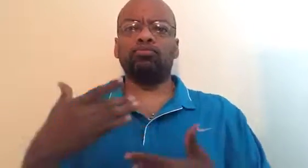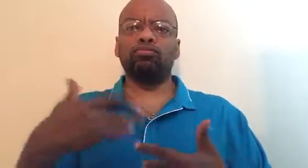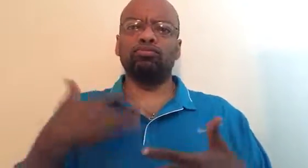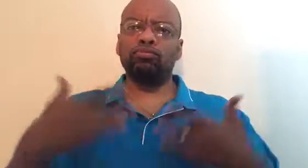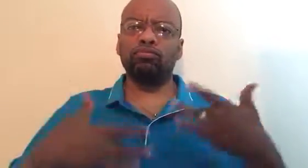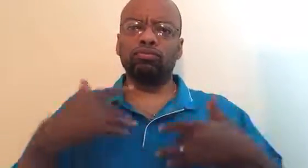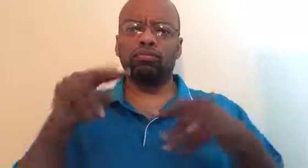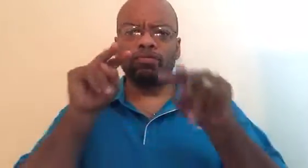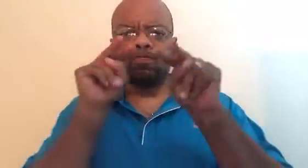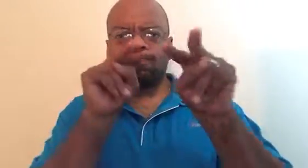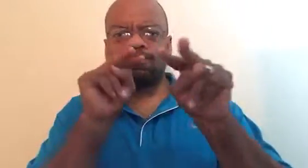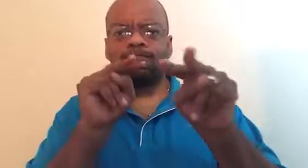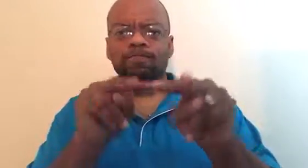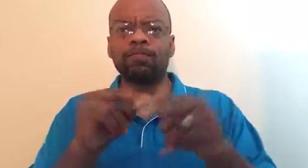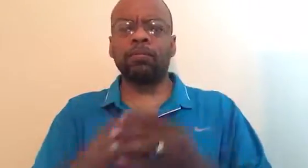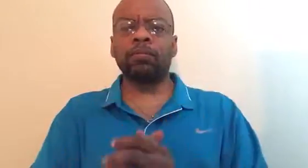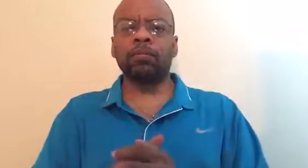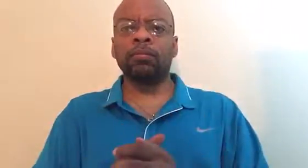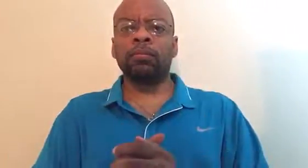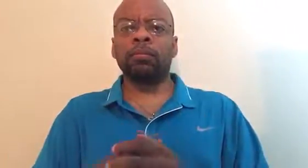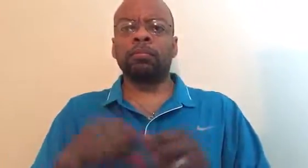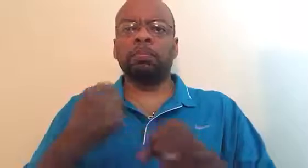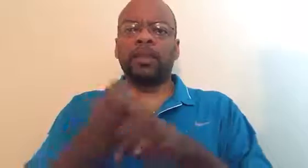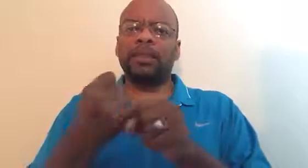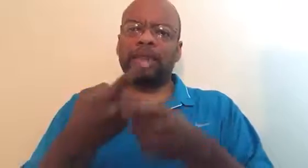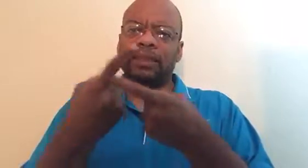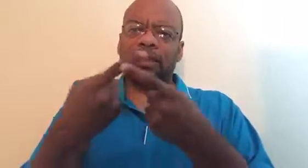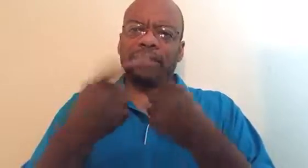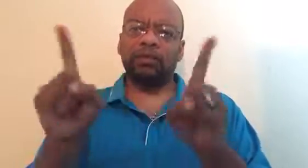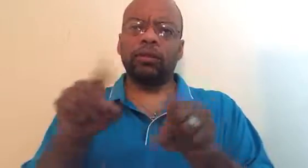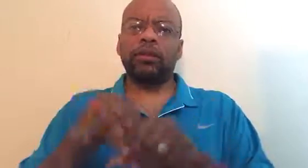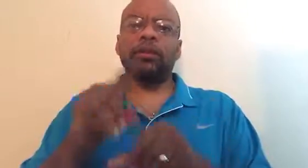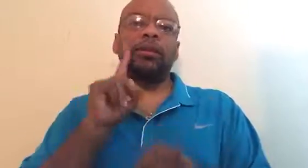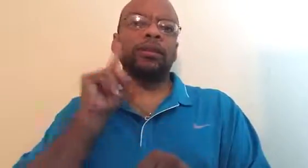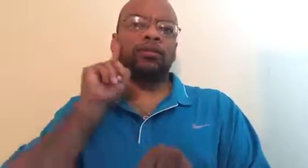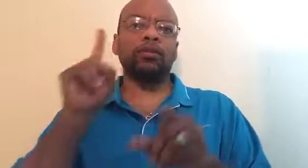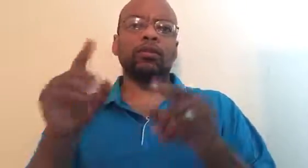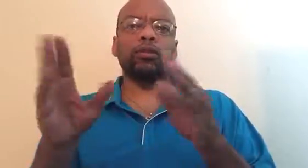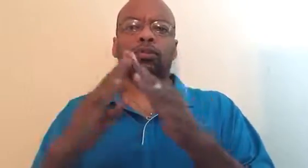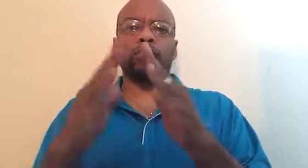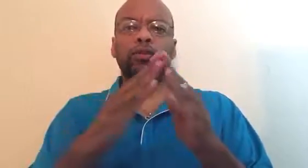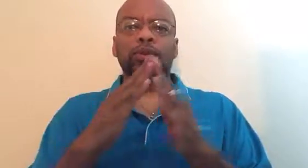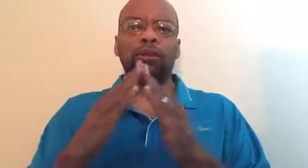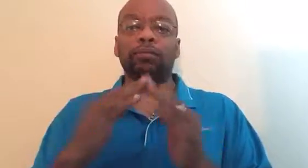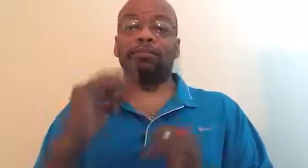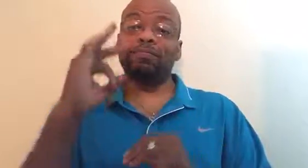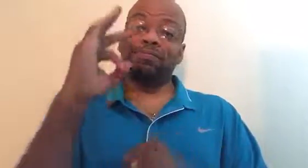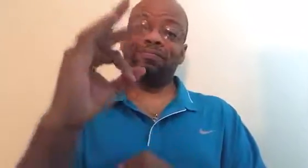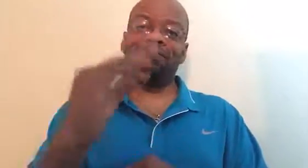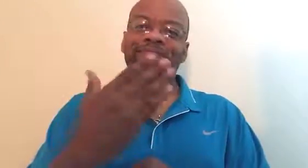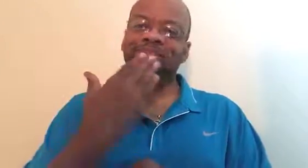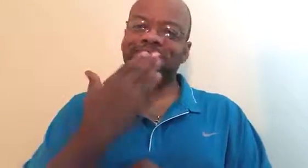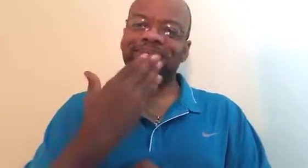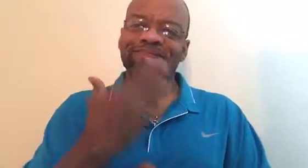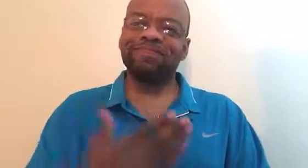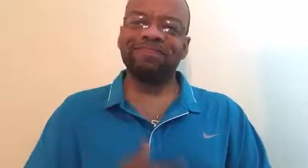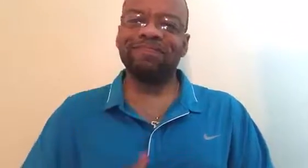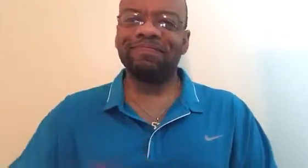are excited and looking forward to making a difference in the Deaf community! Thank you!